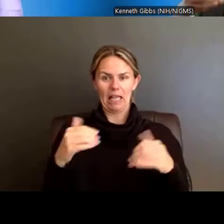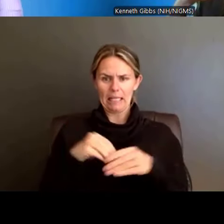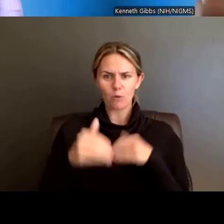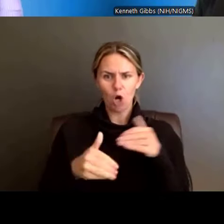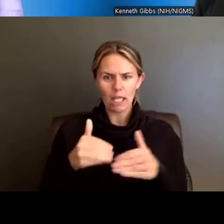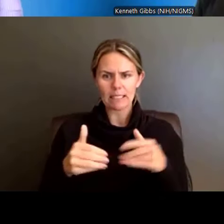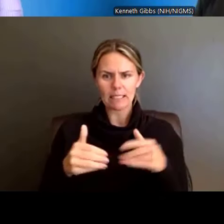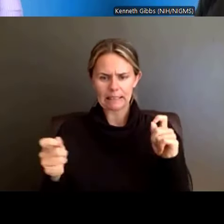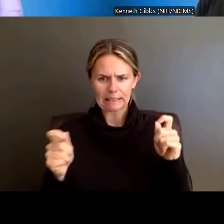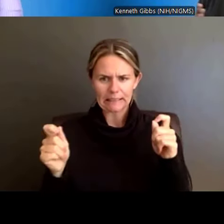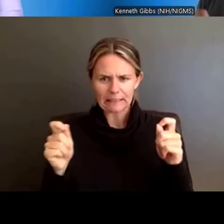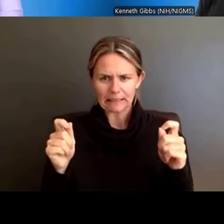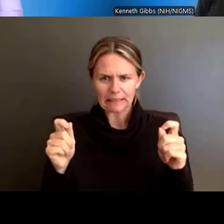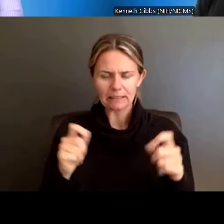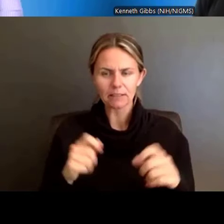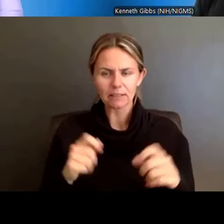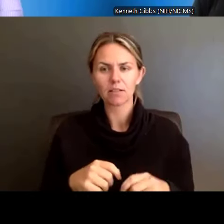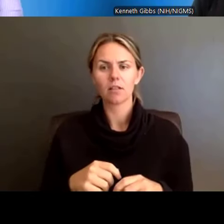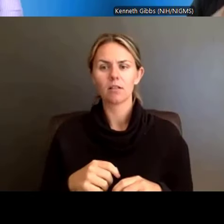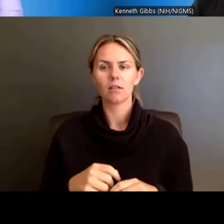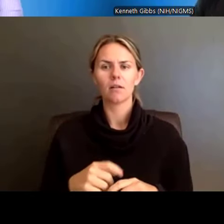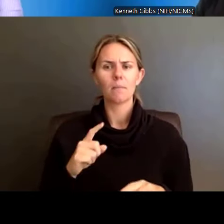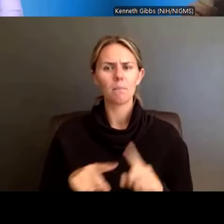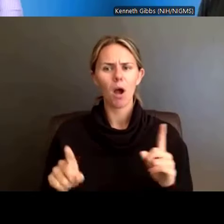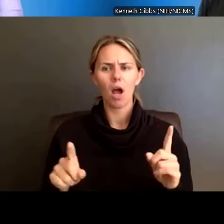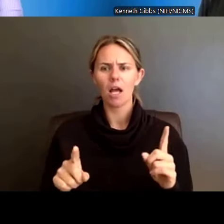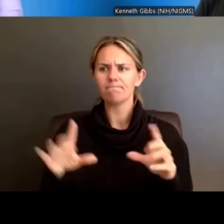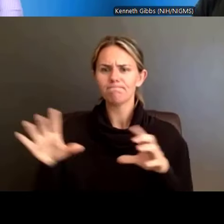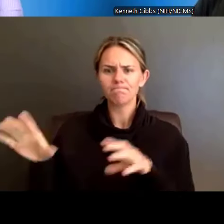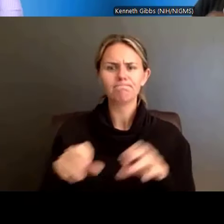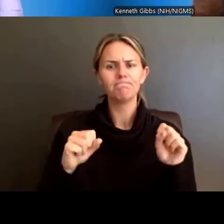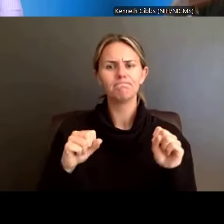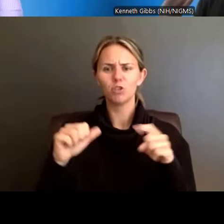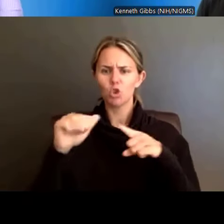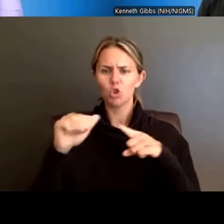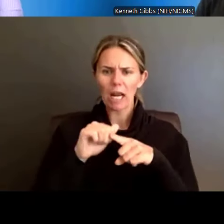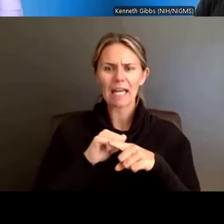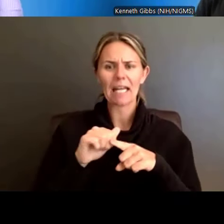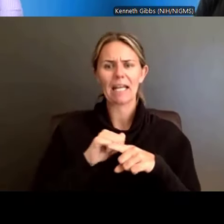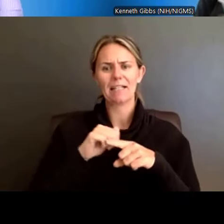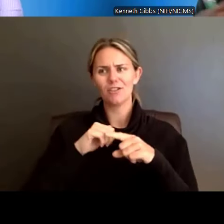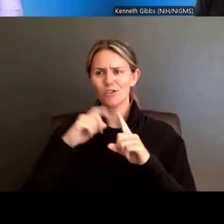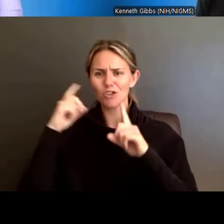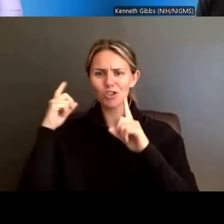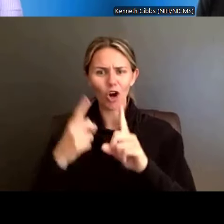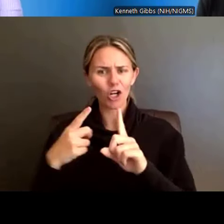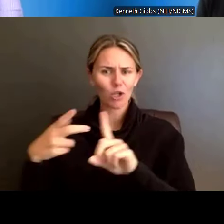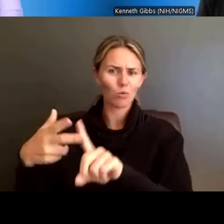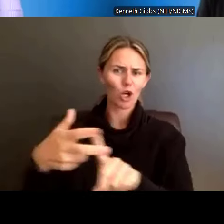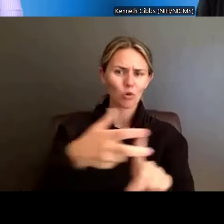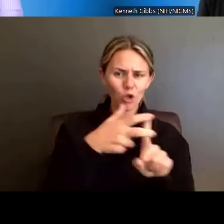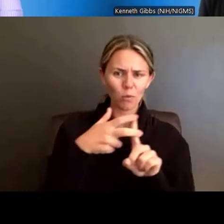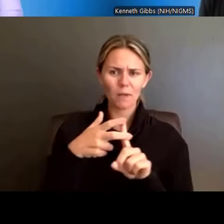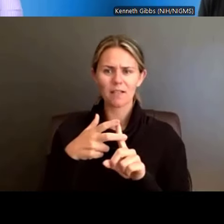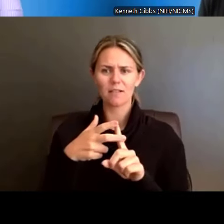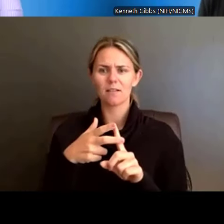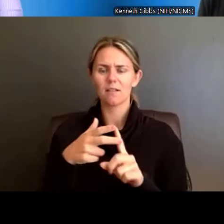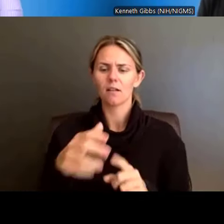outreach activities to foster awareness for trainings from all background and targeted recruitment to diversify a program. Applicant pools are permissible activities.